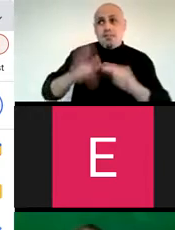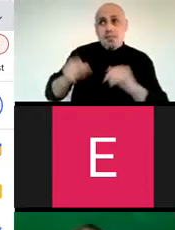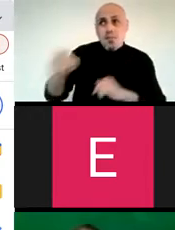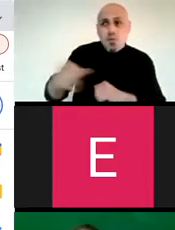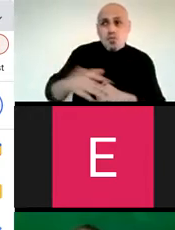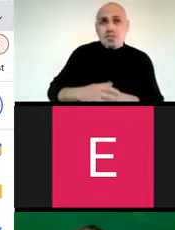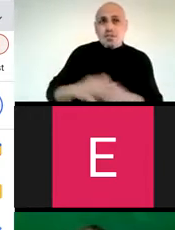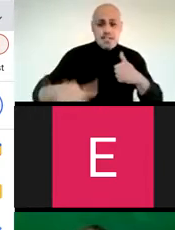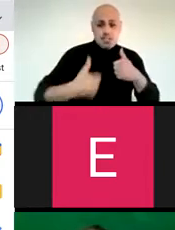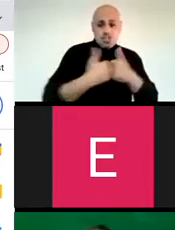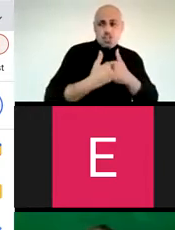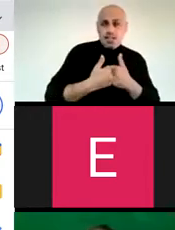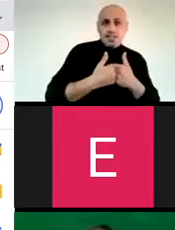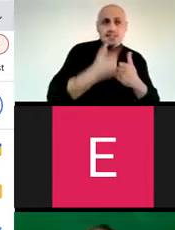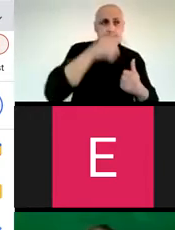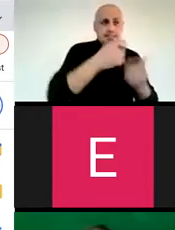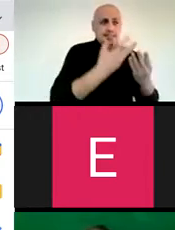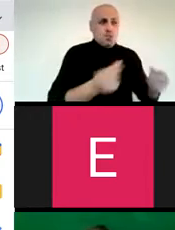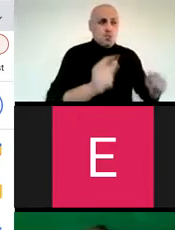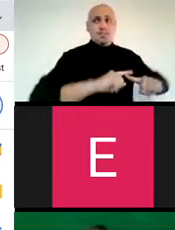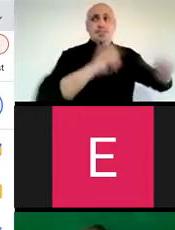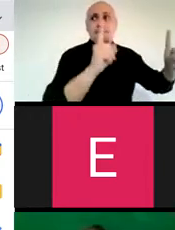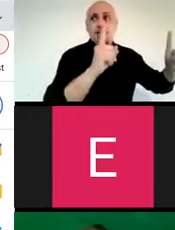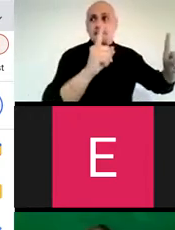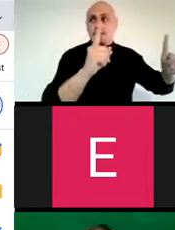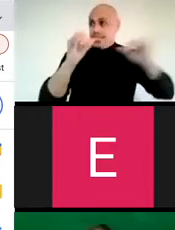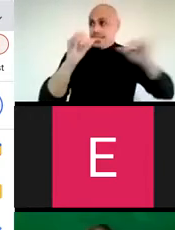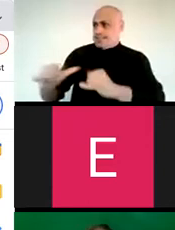My fears may be different than yours, my challenges may need different solutions,